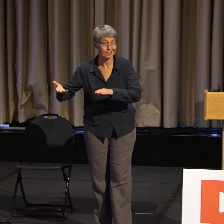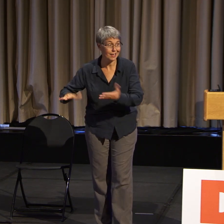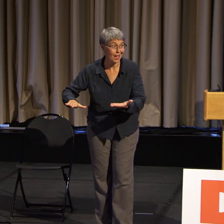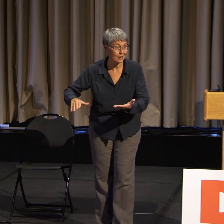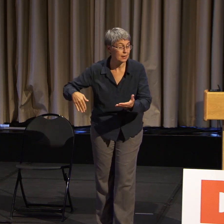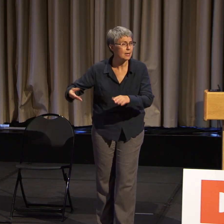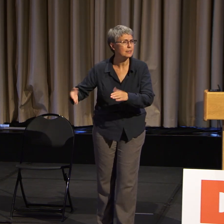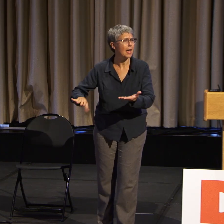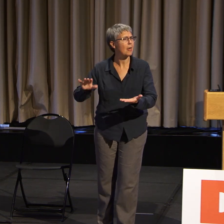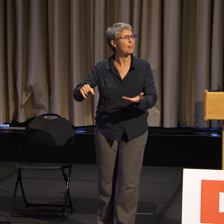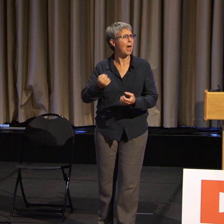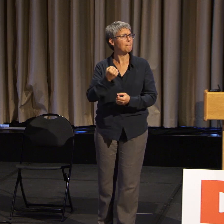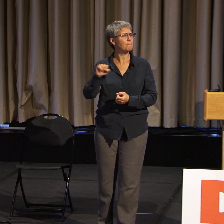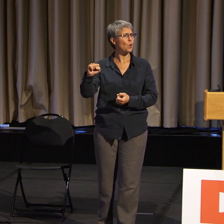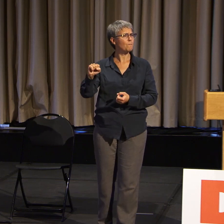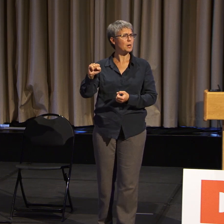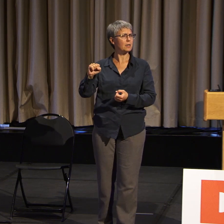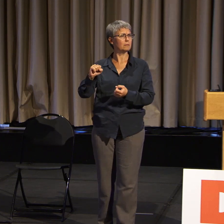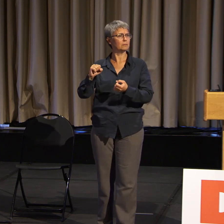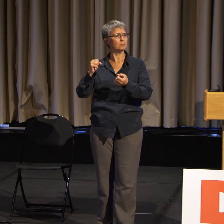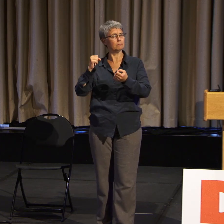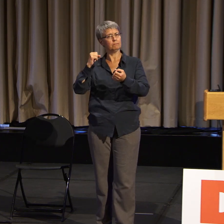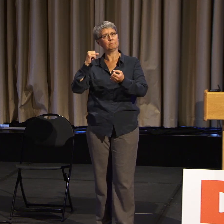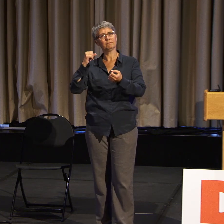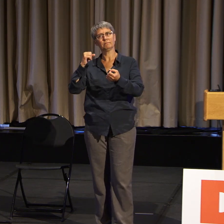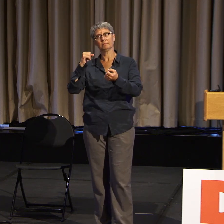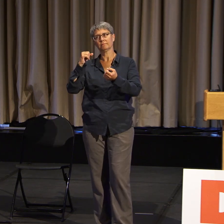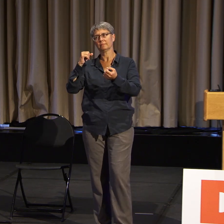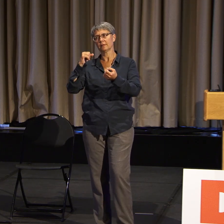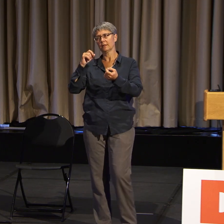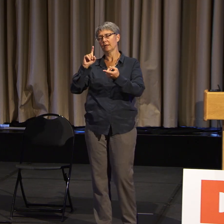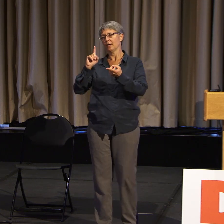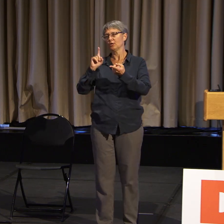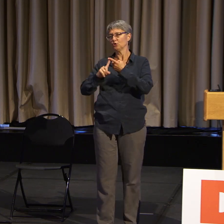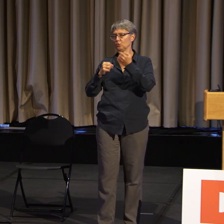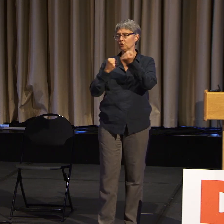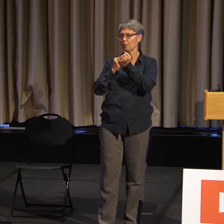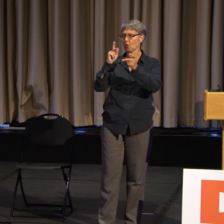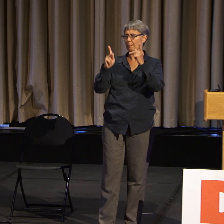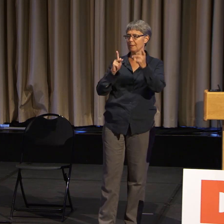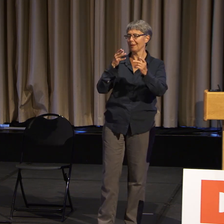of people with disabilities. And so in that job, I get to talk a lot